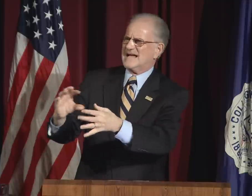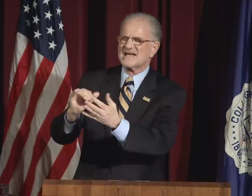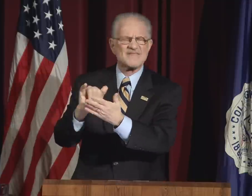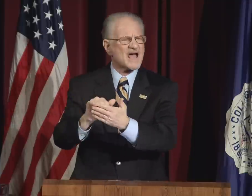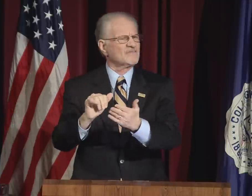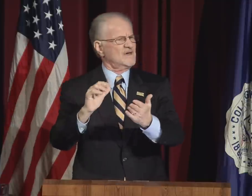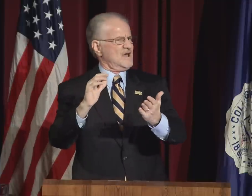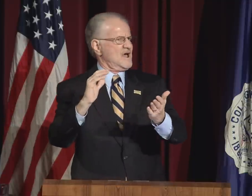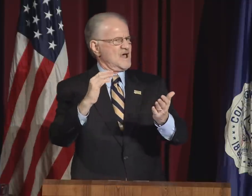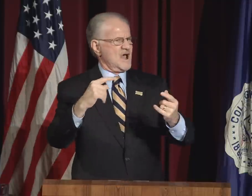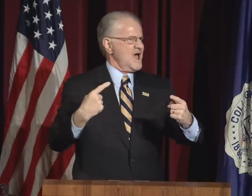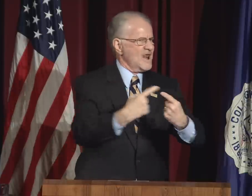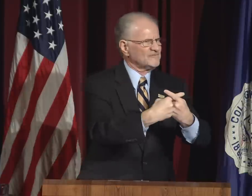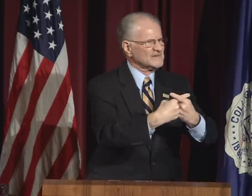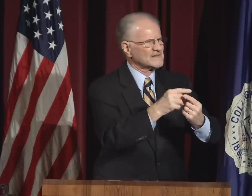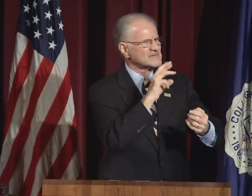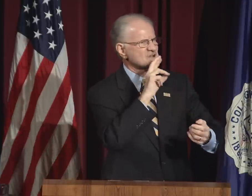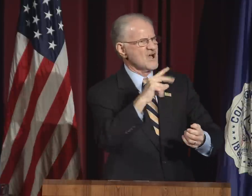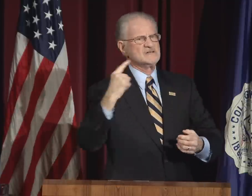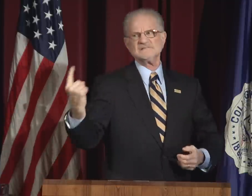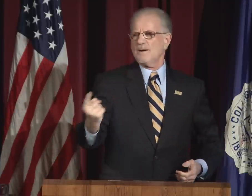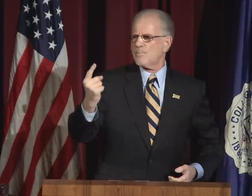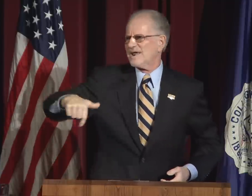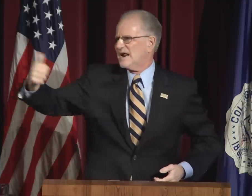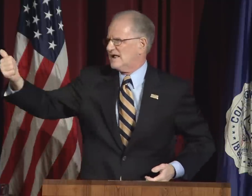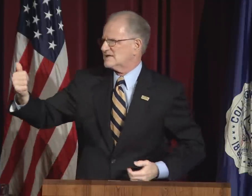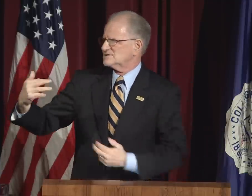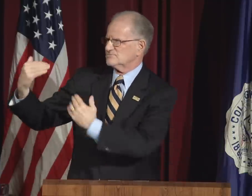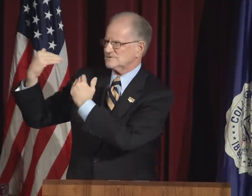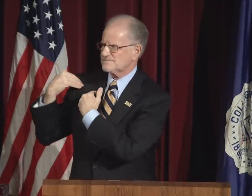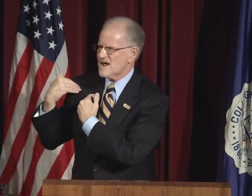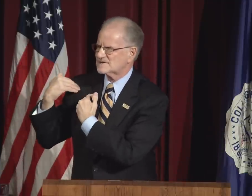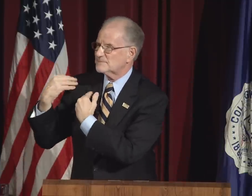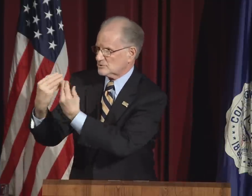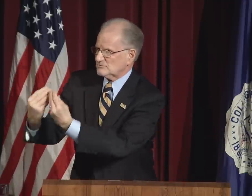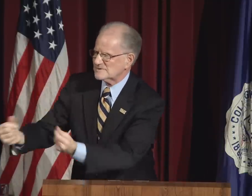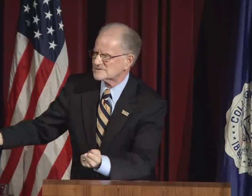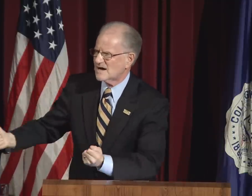Many say these conflicts